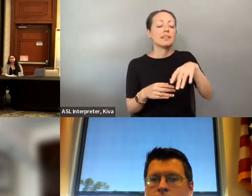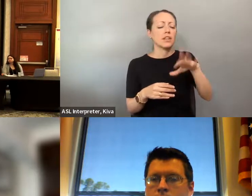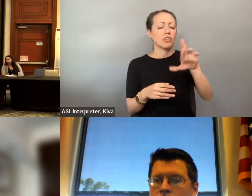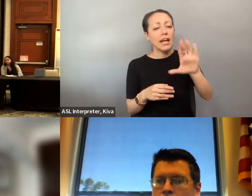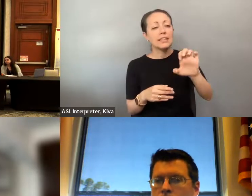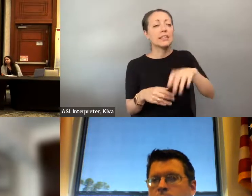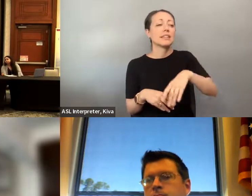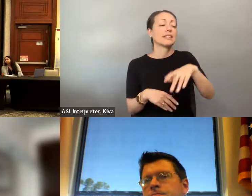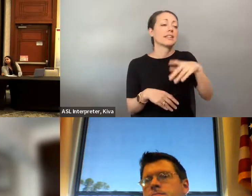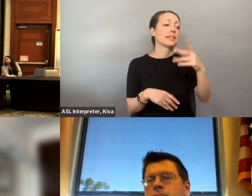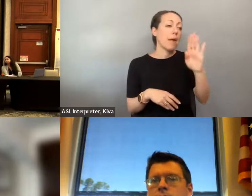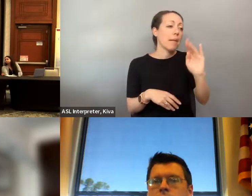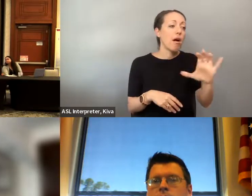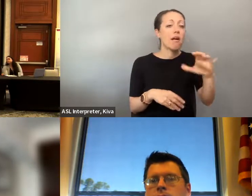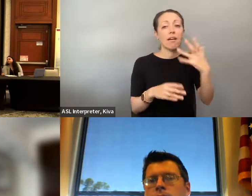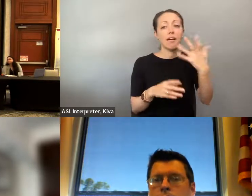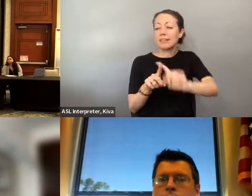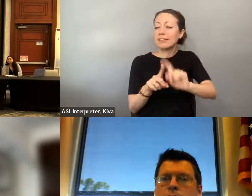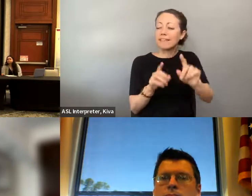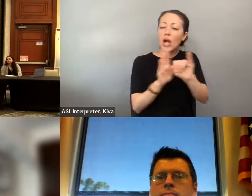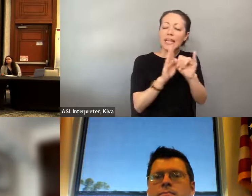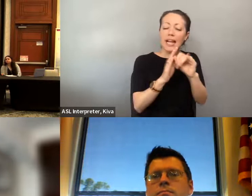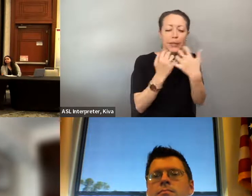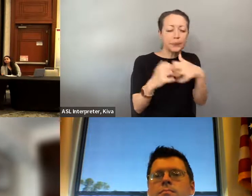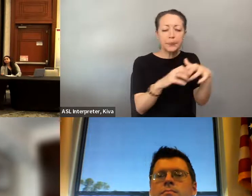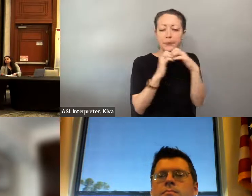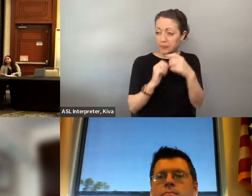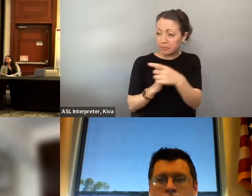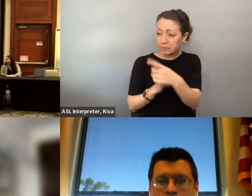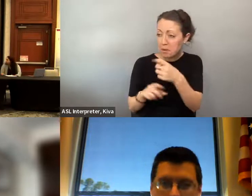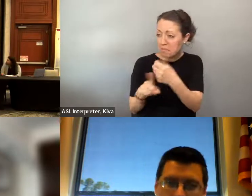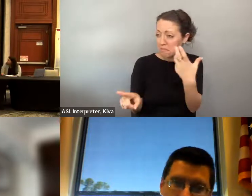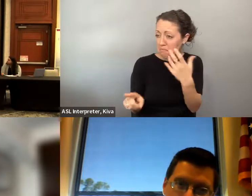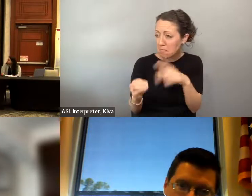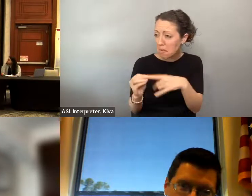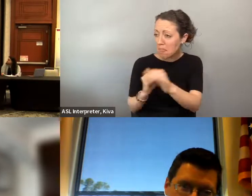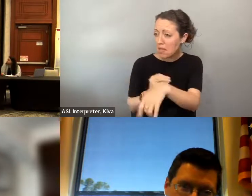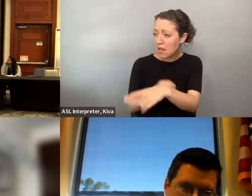with disabilities, which is sometimes an often less considered intersectionality, and intersection that folks Oh, okay, Oh, that sounds fine. That sounds fine. Okay?